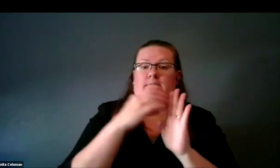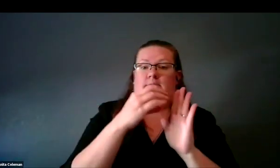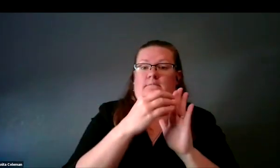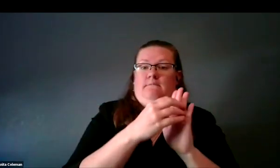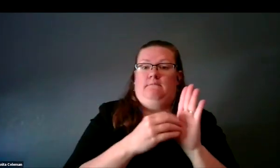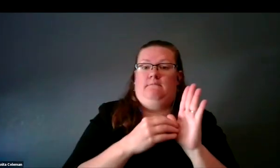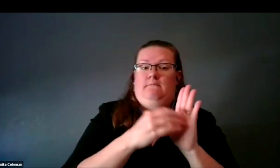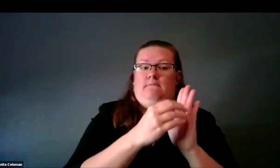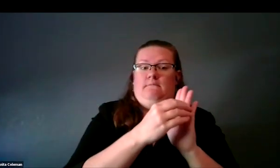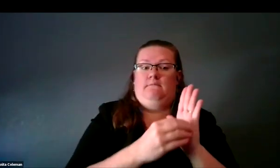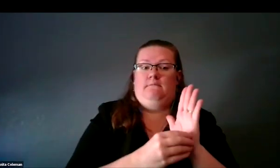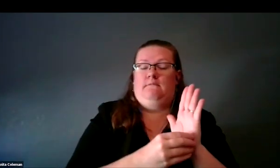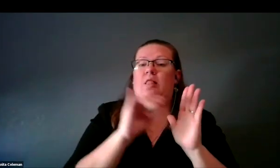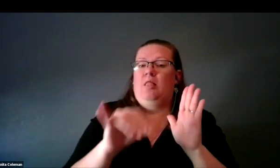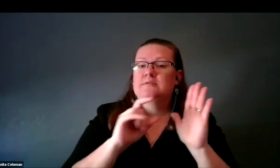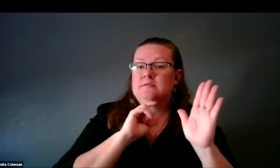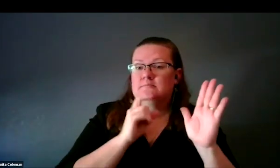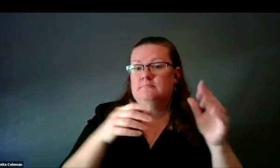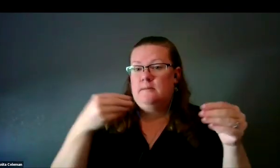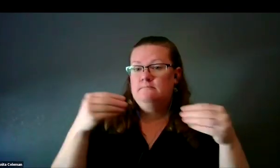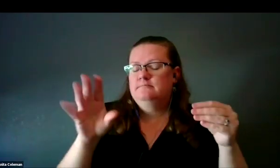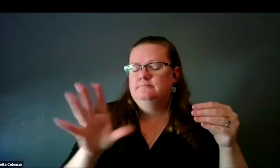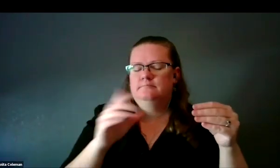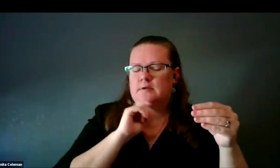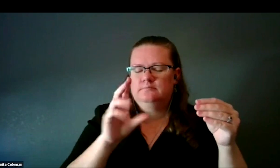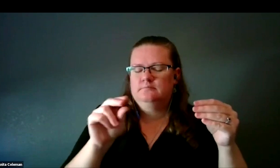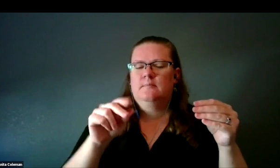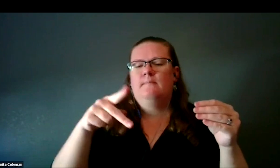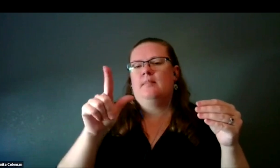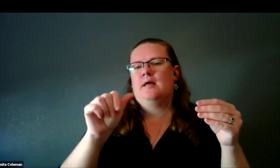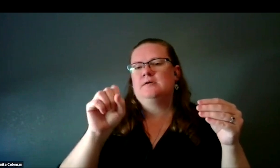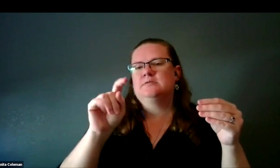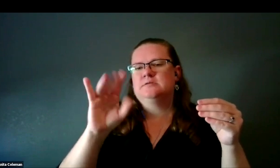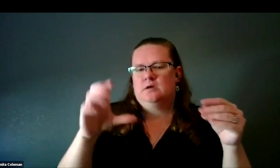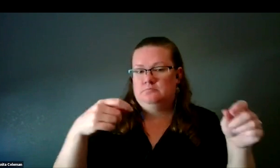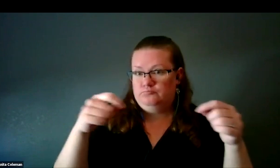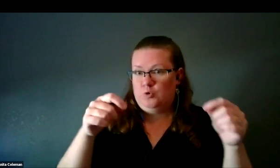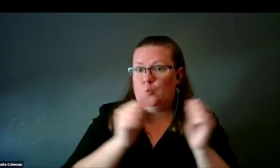It's a 3D-printed plastic rectangle that has little tiny squares in it